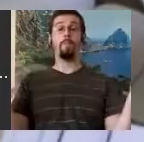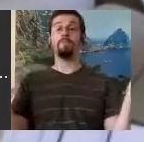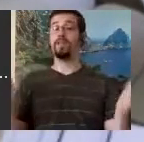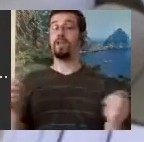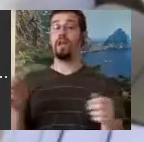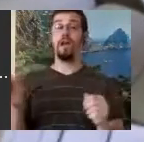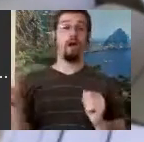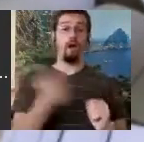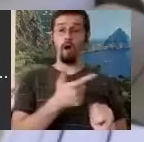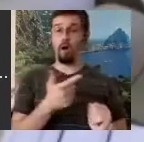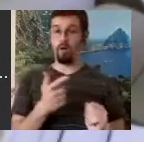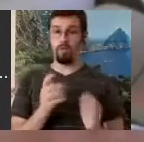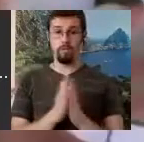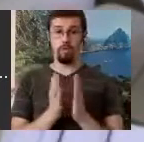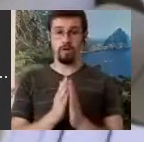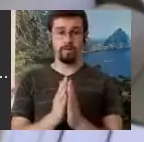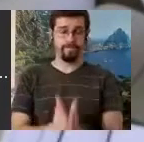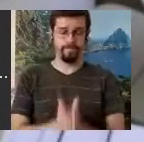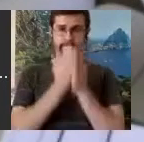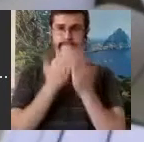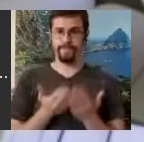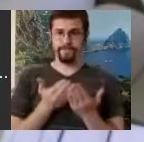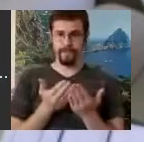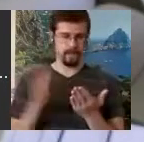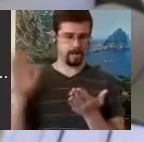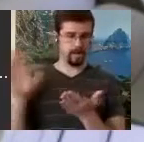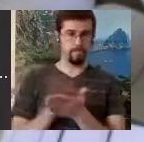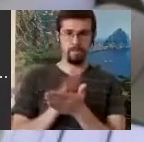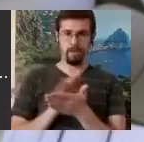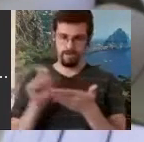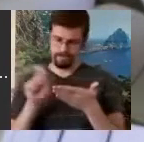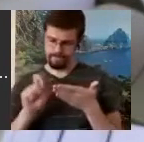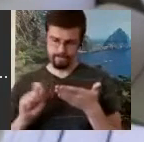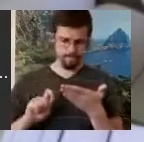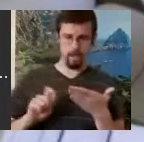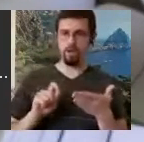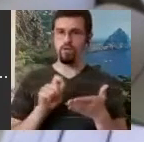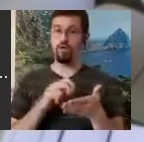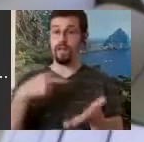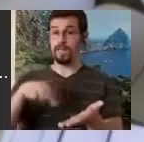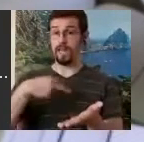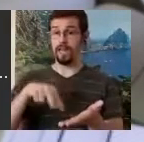and we had a pad of paper out and we were writing dance. I suddenly realize that